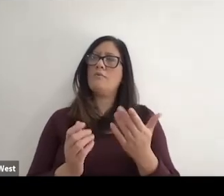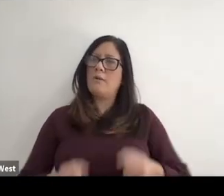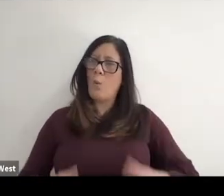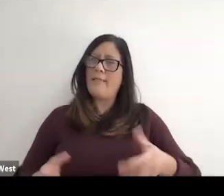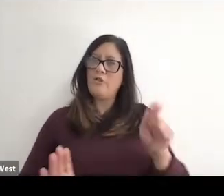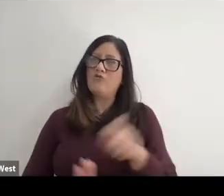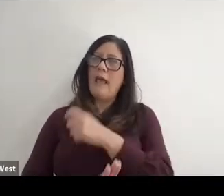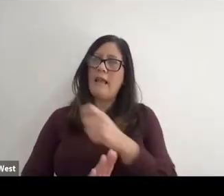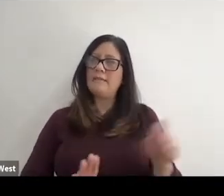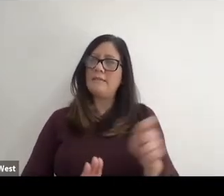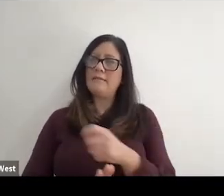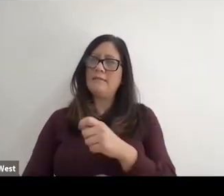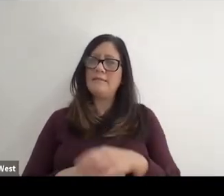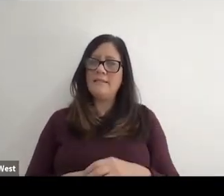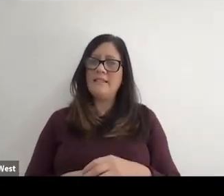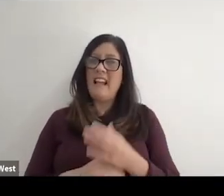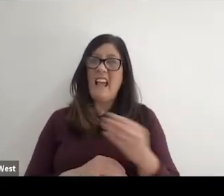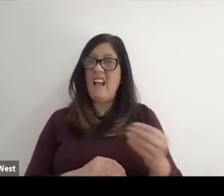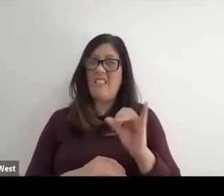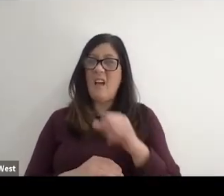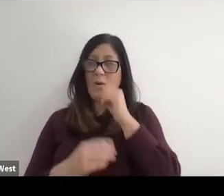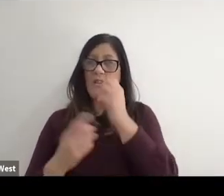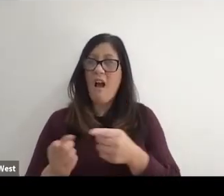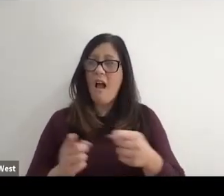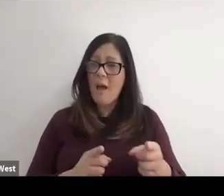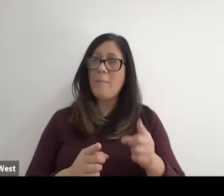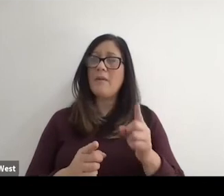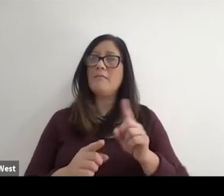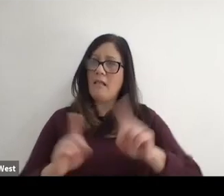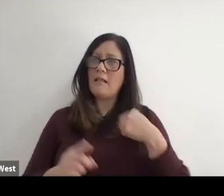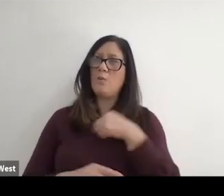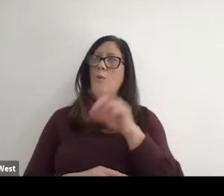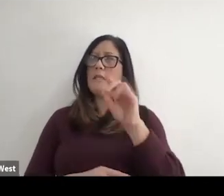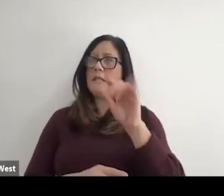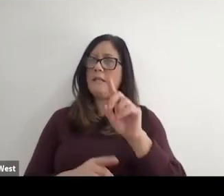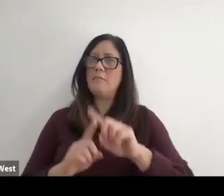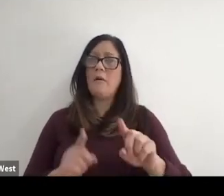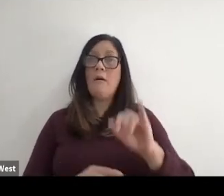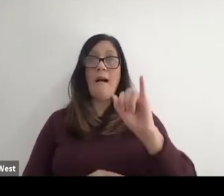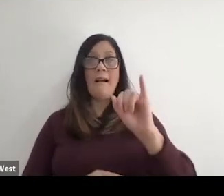it wasn't going to happen in less. We did that, but when the TF came to us.